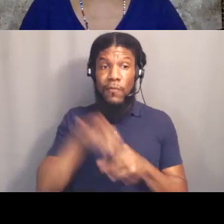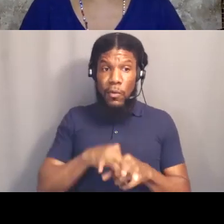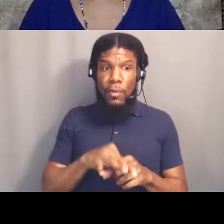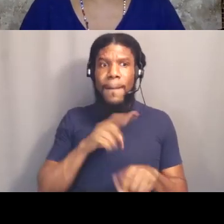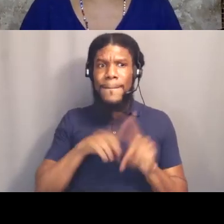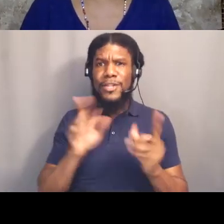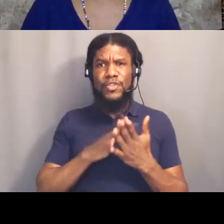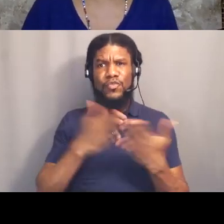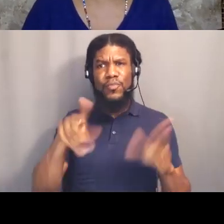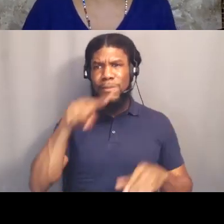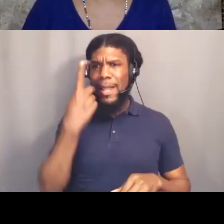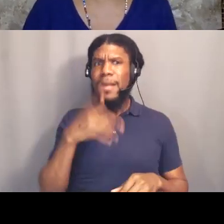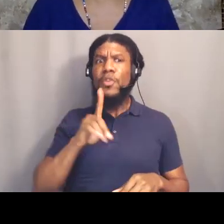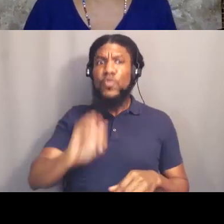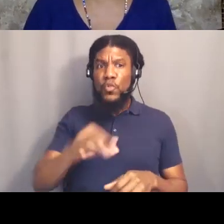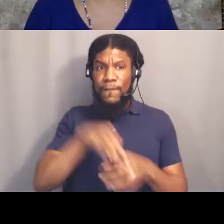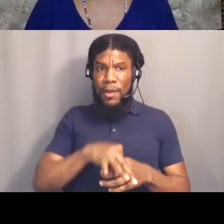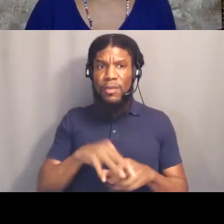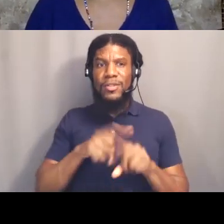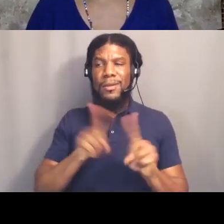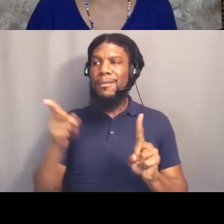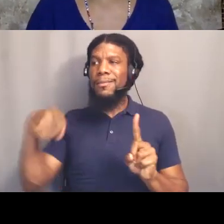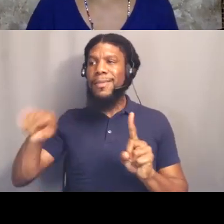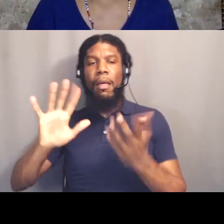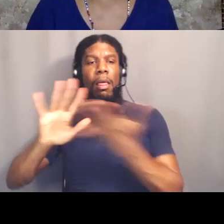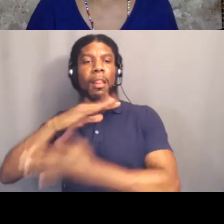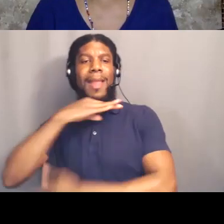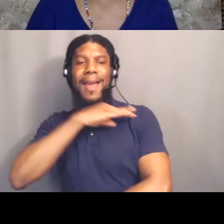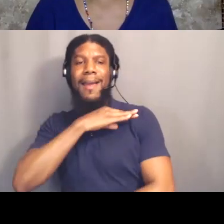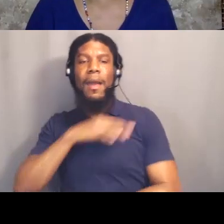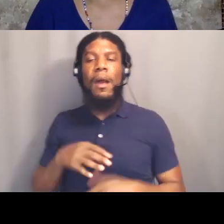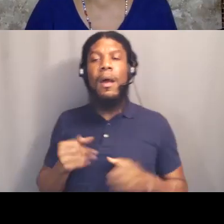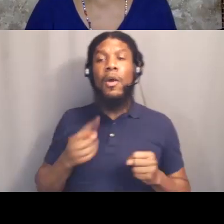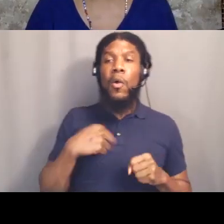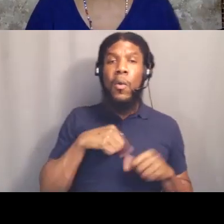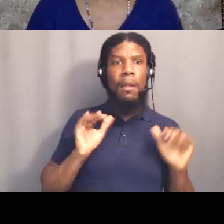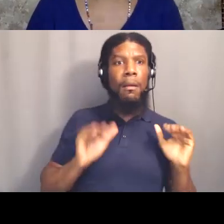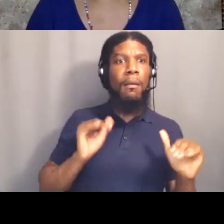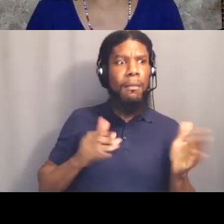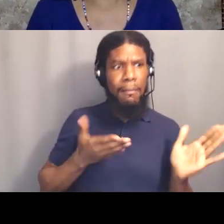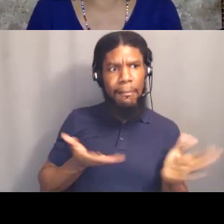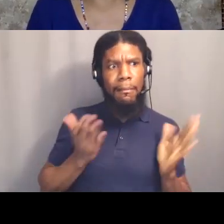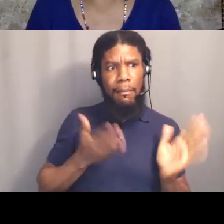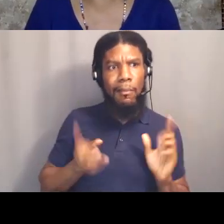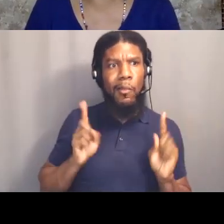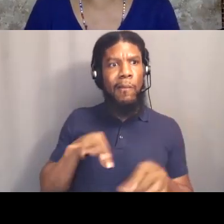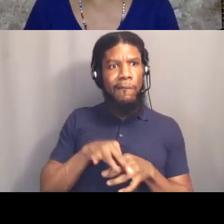But it's also important that as we were pushing people to the polls that they understood that the work doesn't end